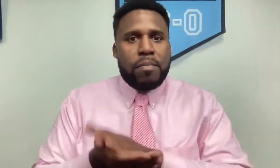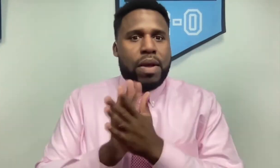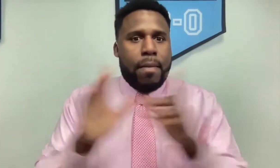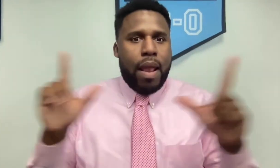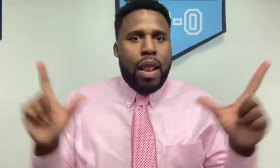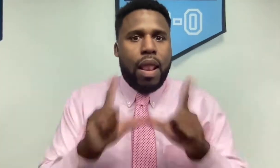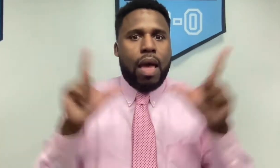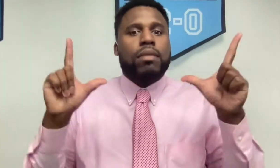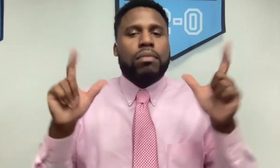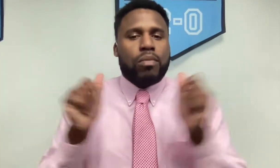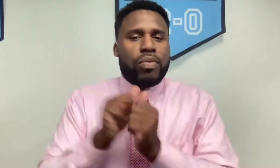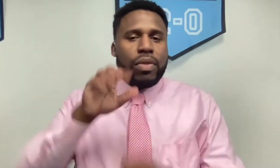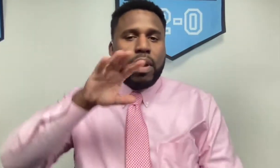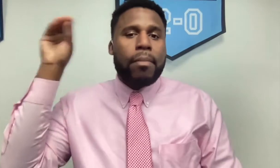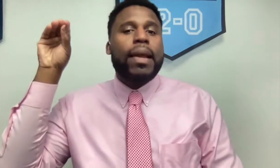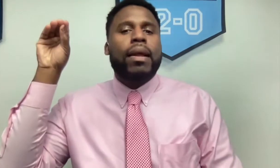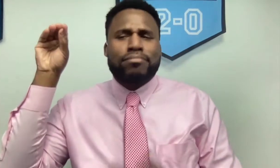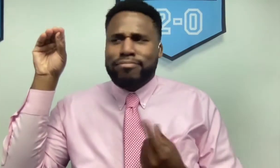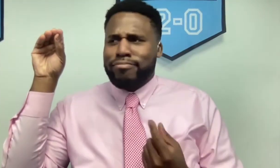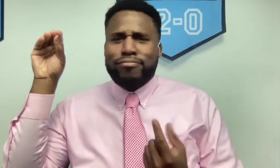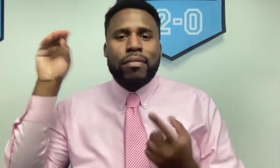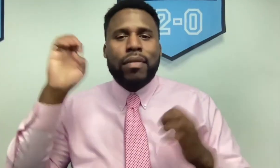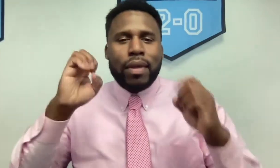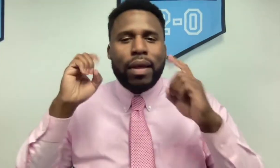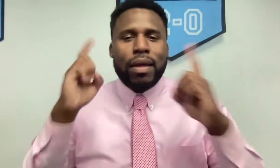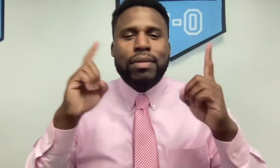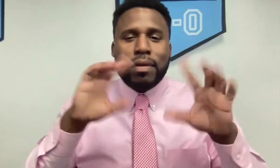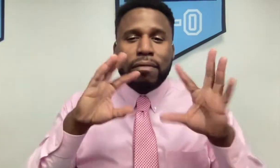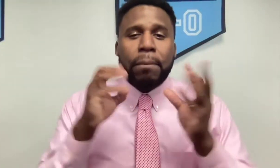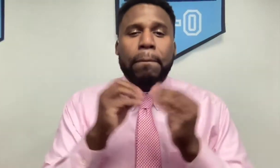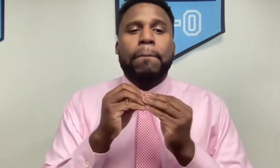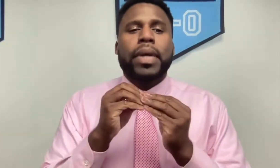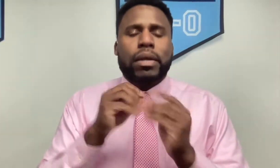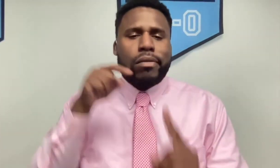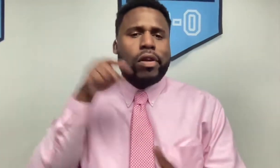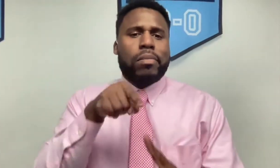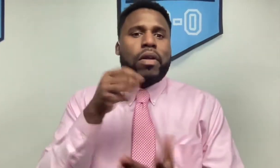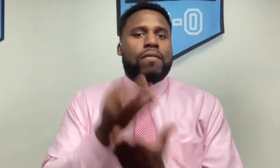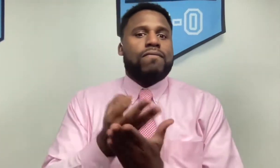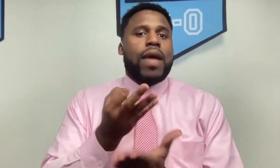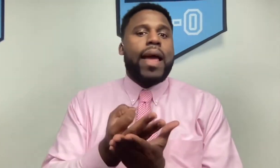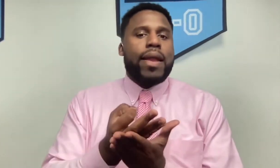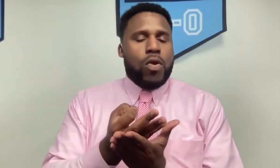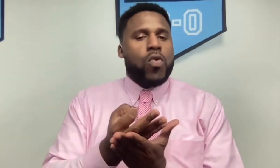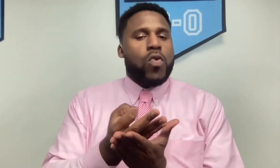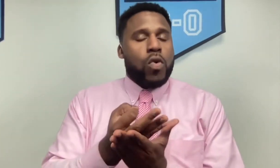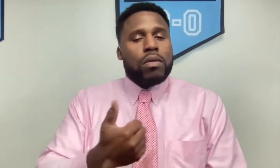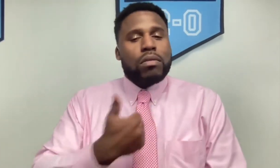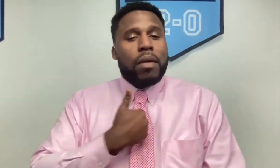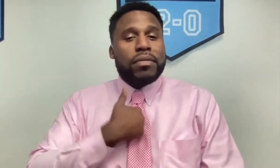So I got my license through a company to educate families on their finances.